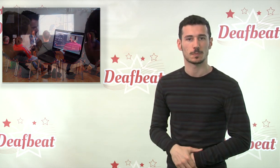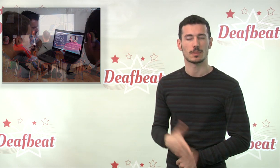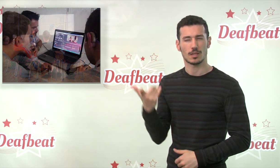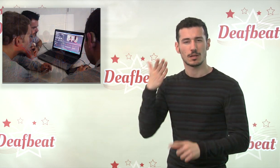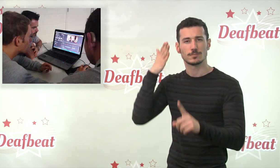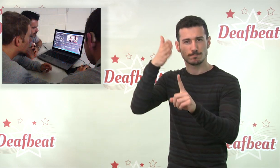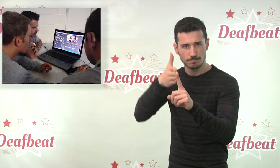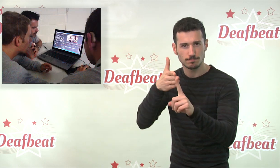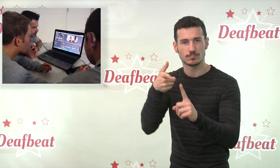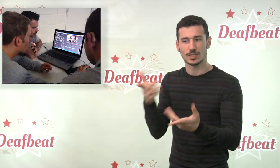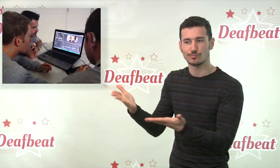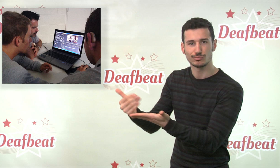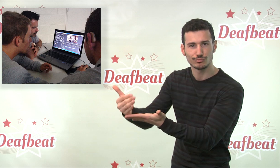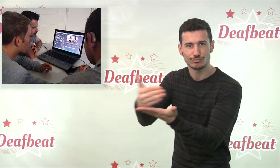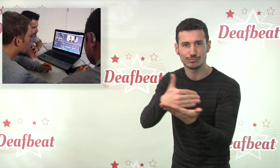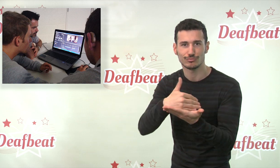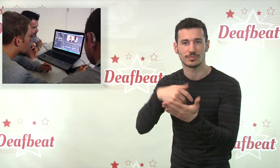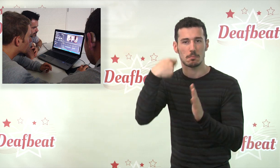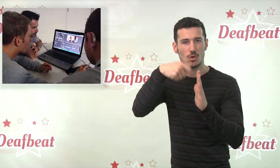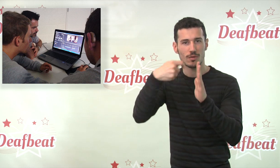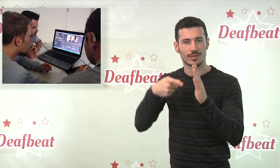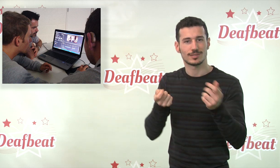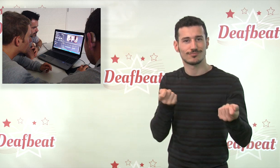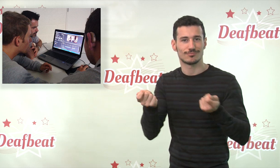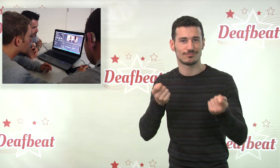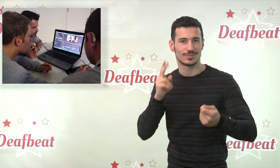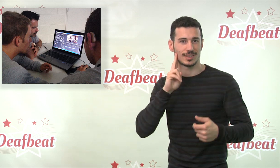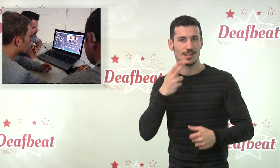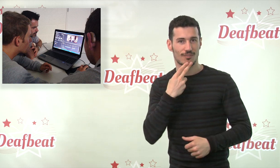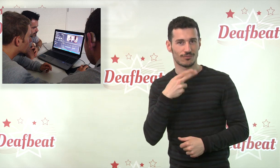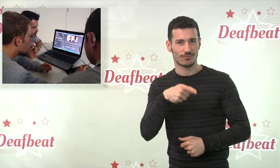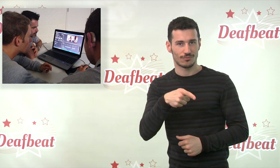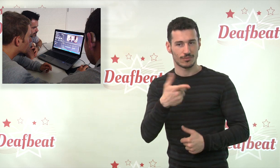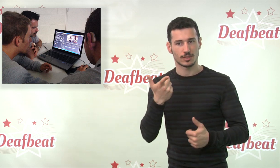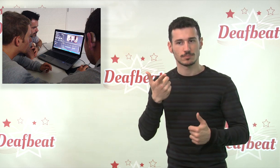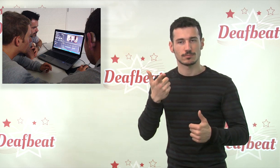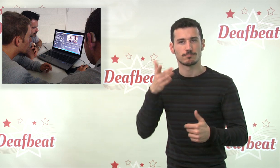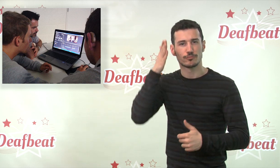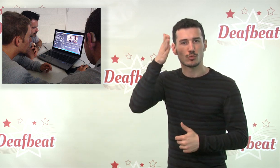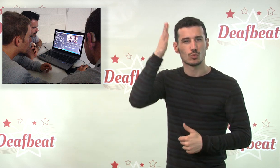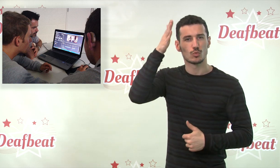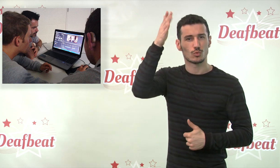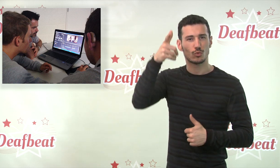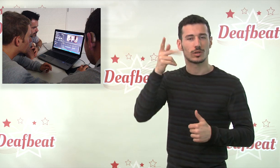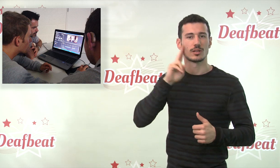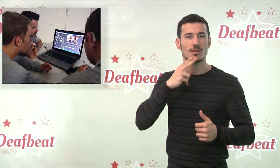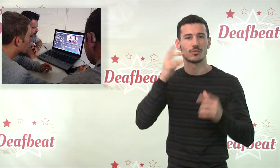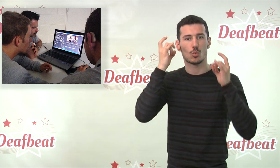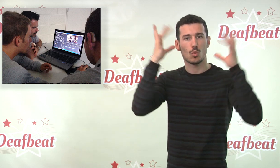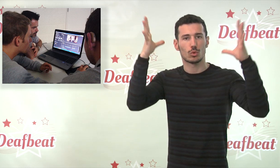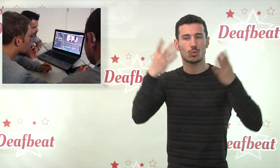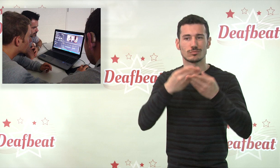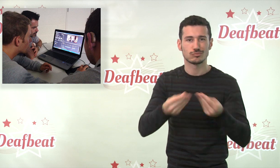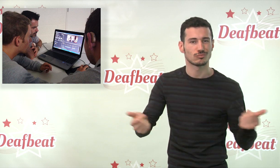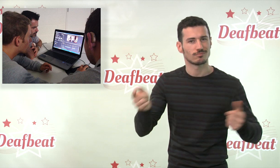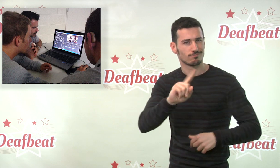encourage film making as a means to historical preservation of Deaf culture. The festival